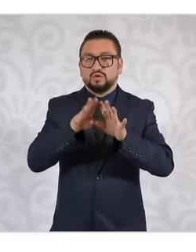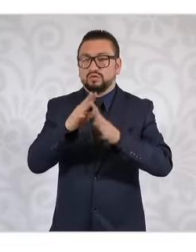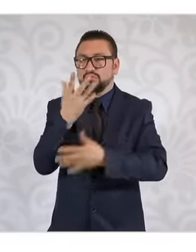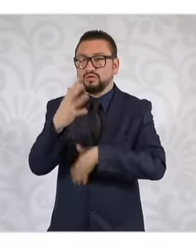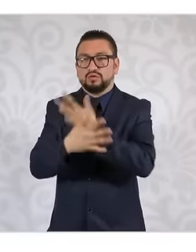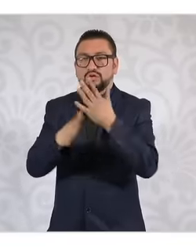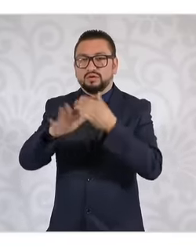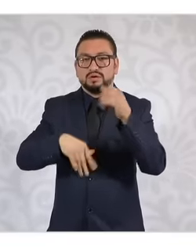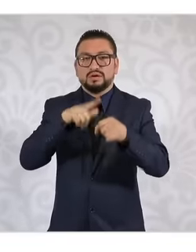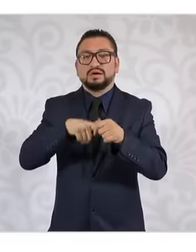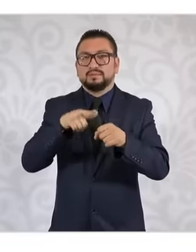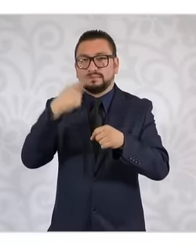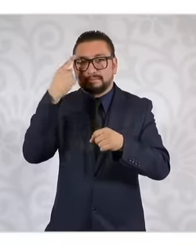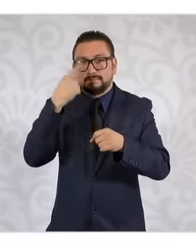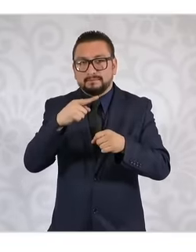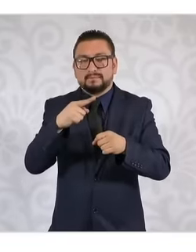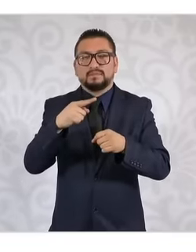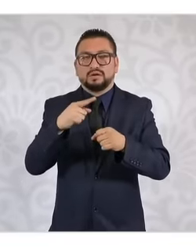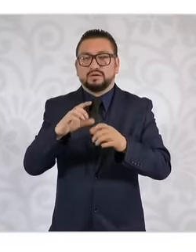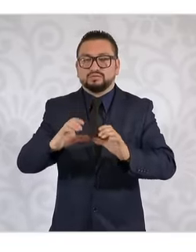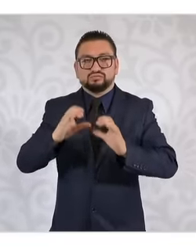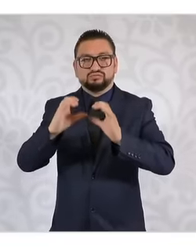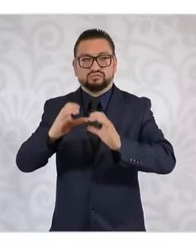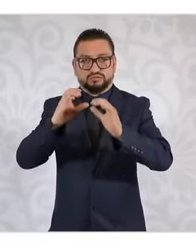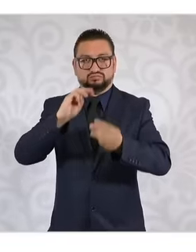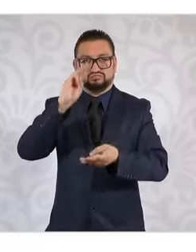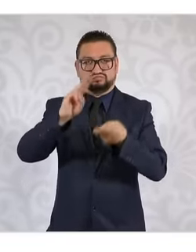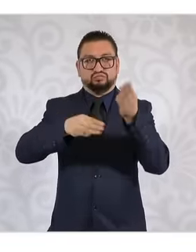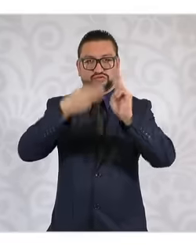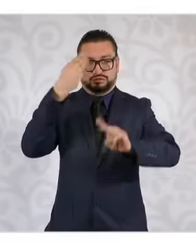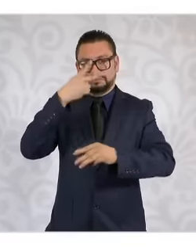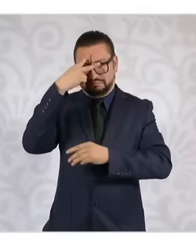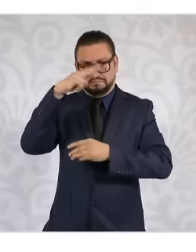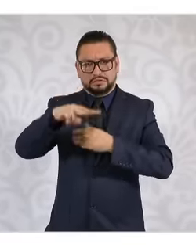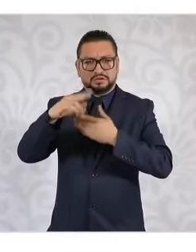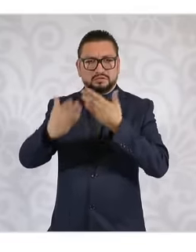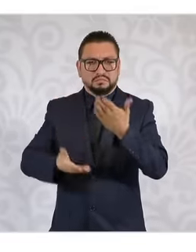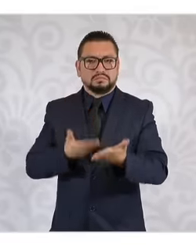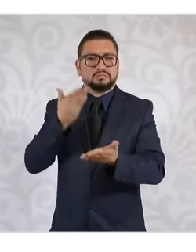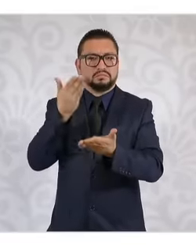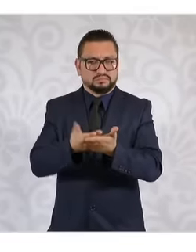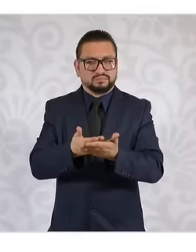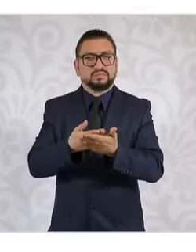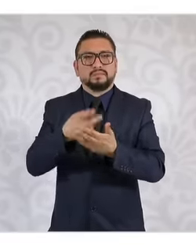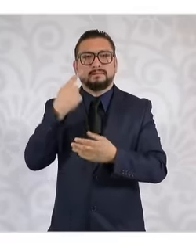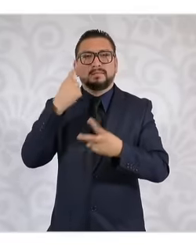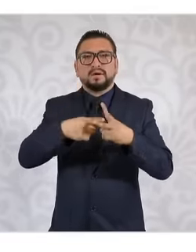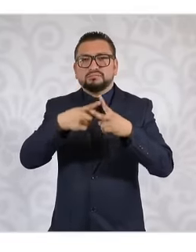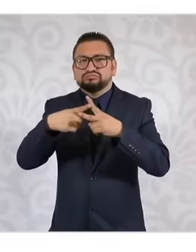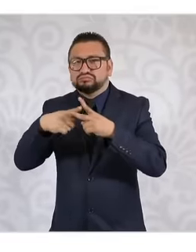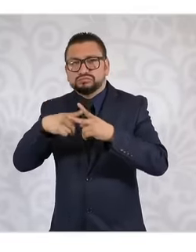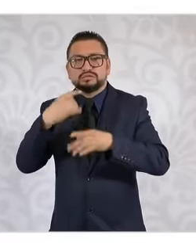index that exists world level and that Mexico contributed to international measurements. We